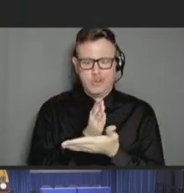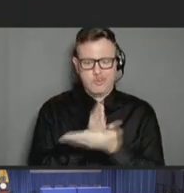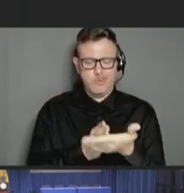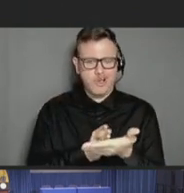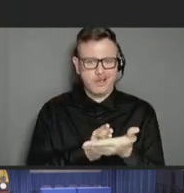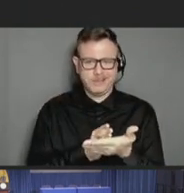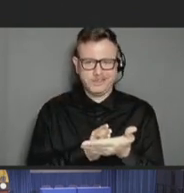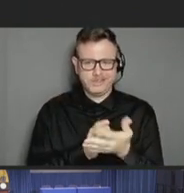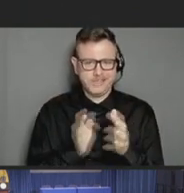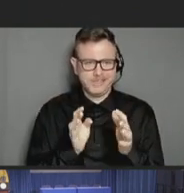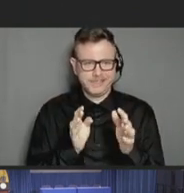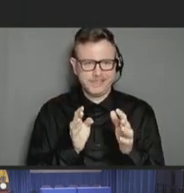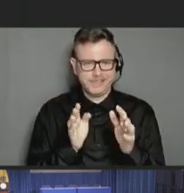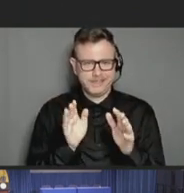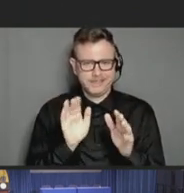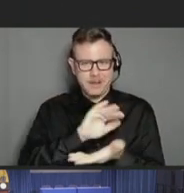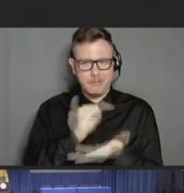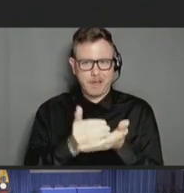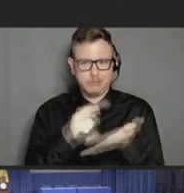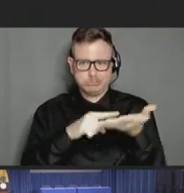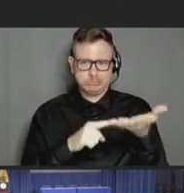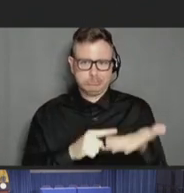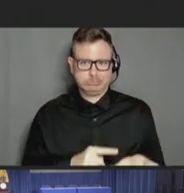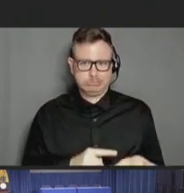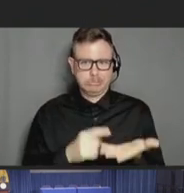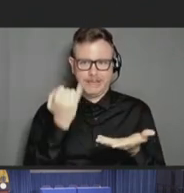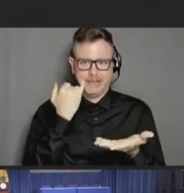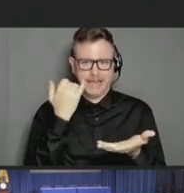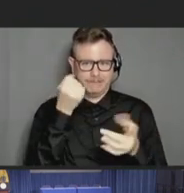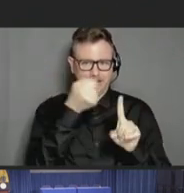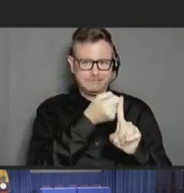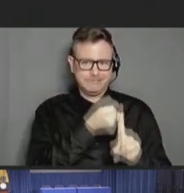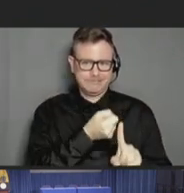what degree they've been affected by the budget.